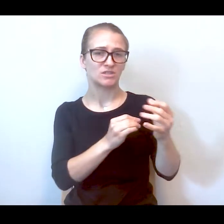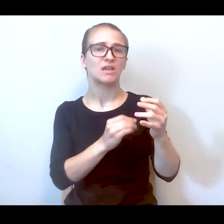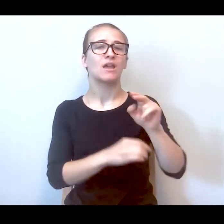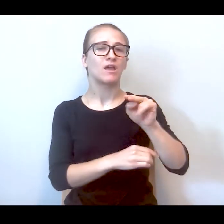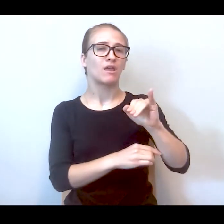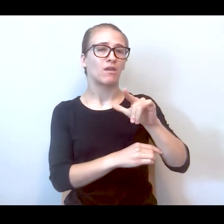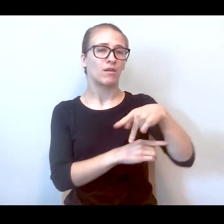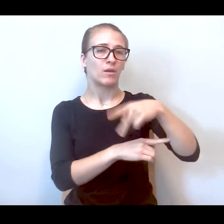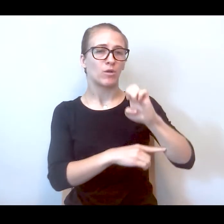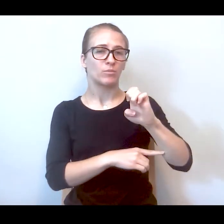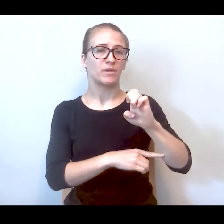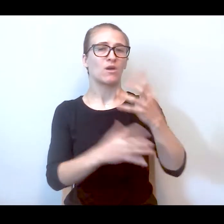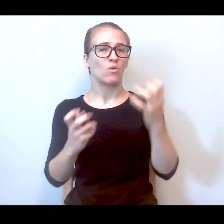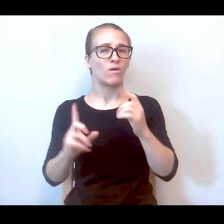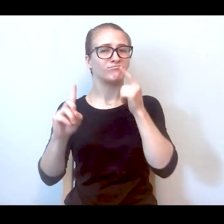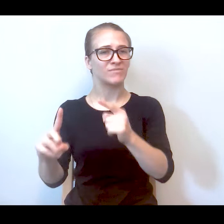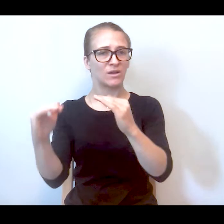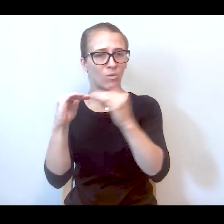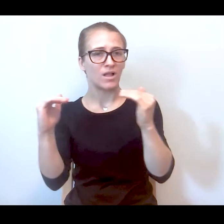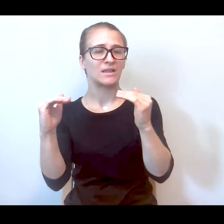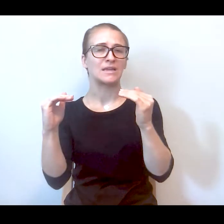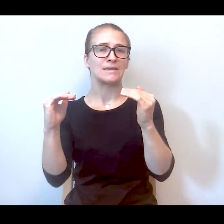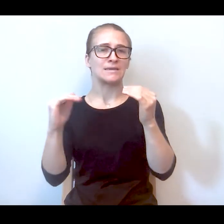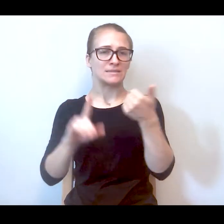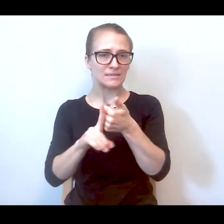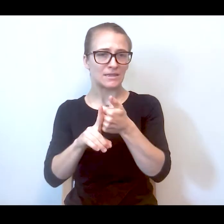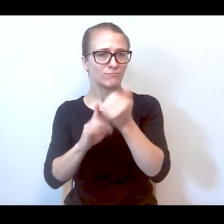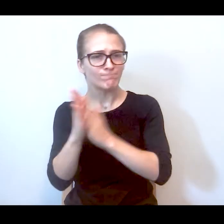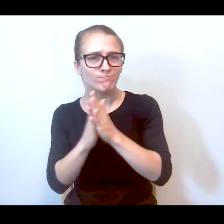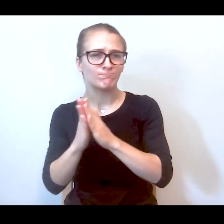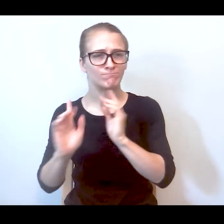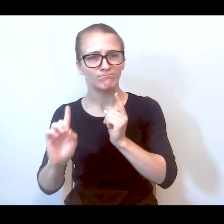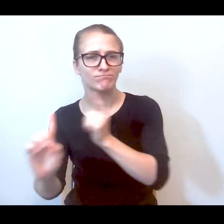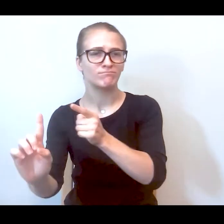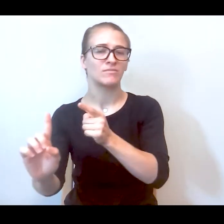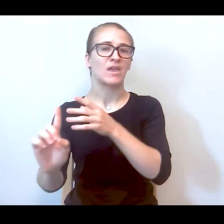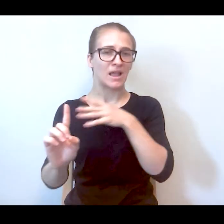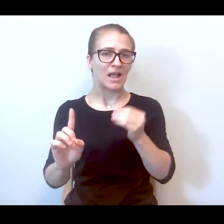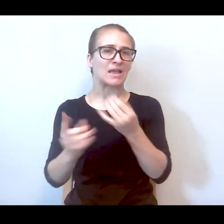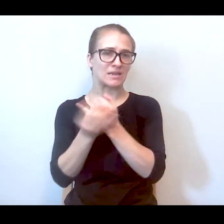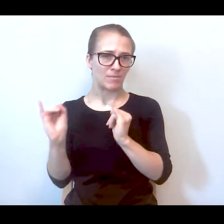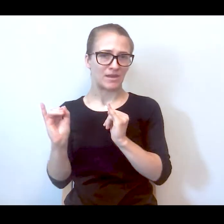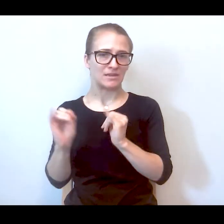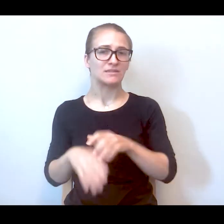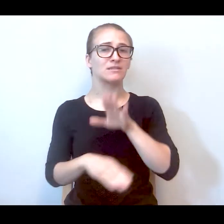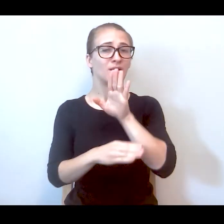organizations, NILPE works on self determination and independence for people with disabilities. Their